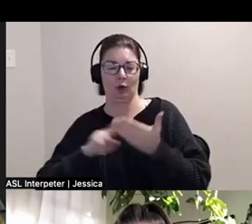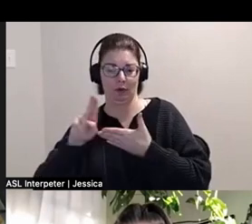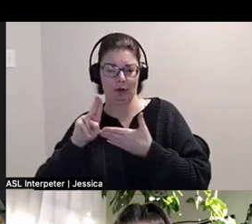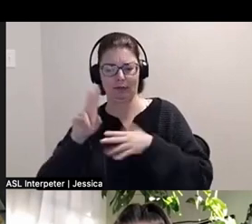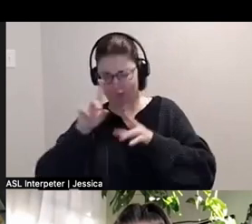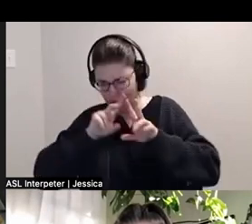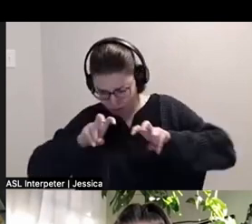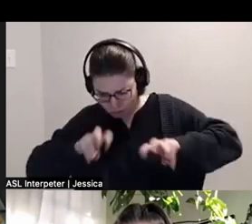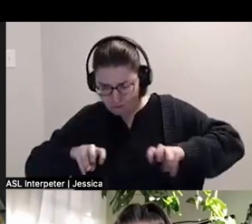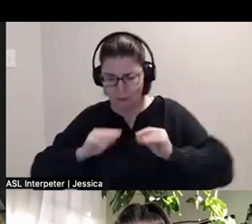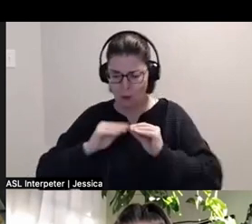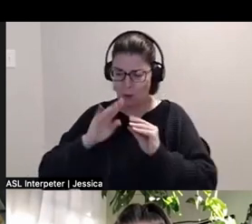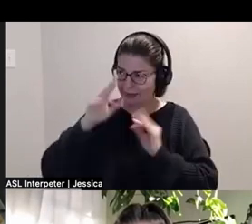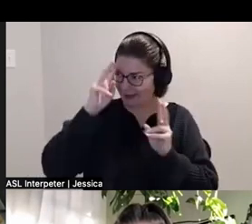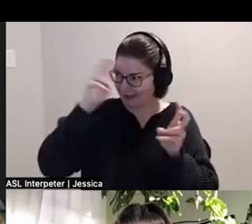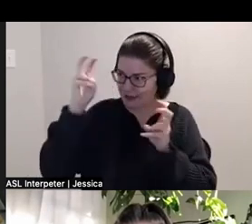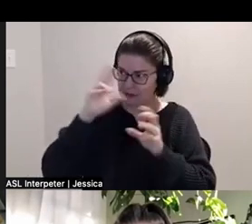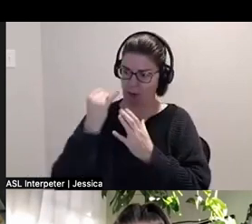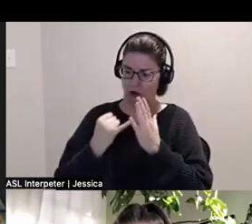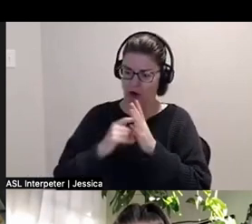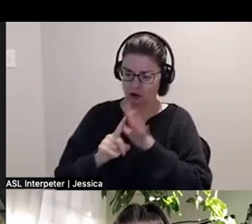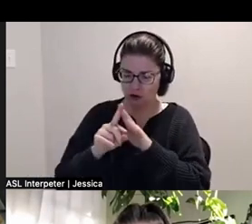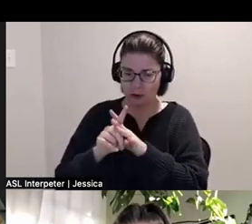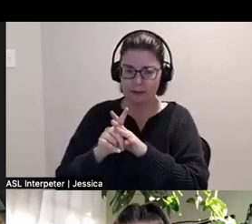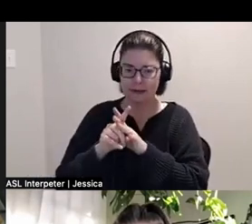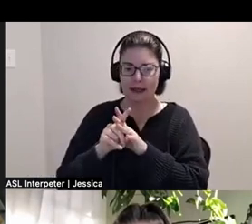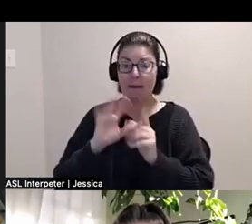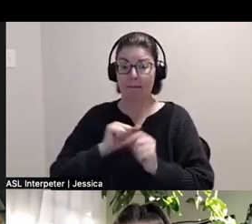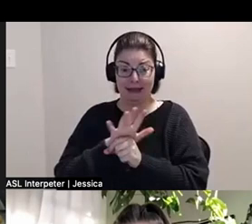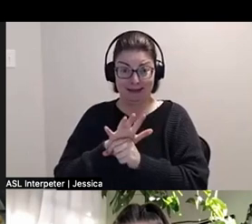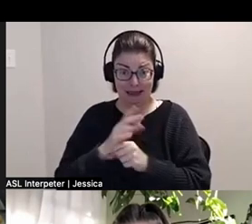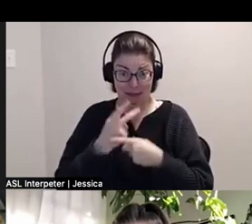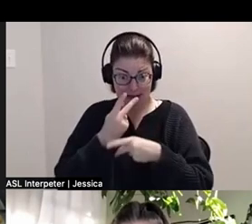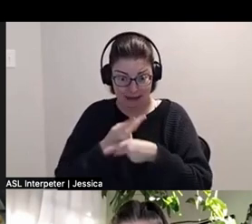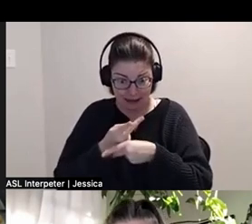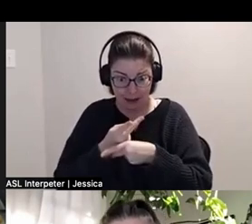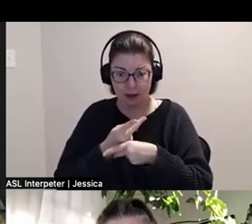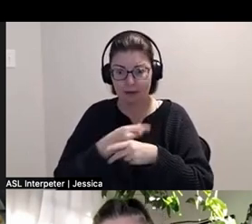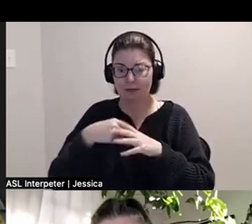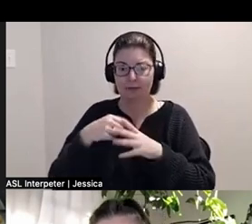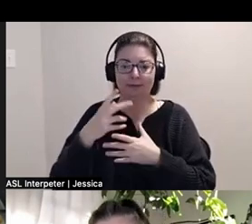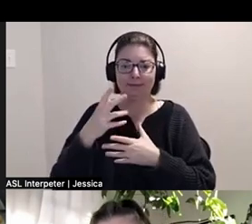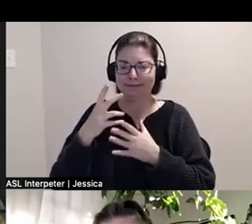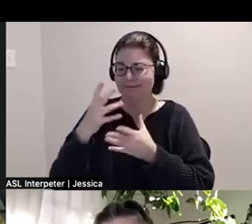of their arts practice: pandemic care networks, intergenerational crip archives, hacking normative design,